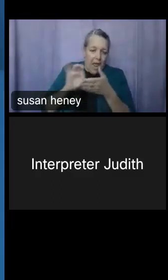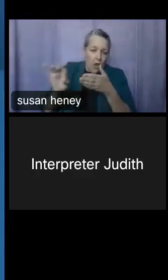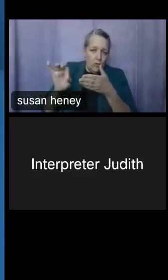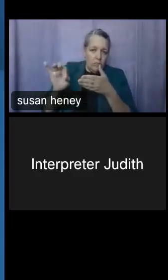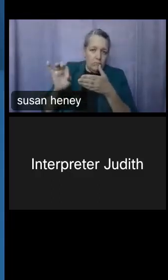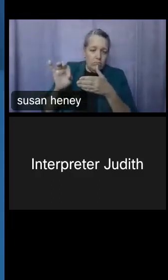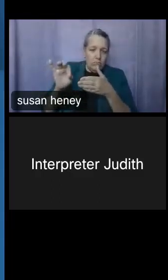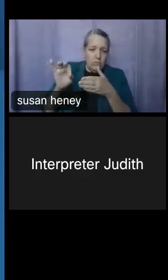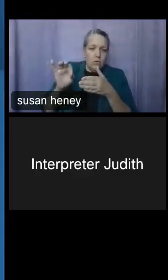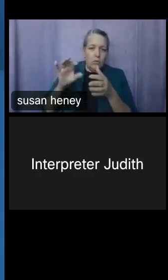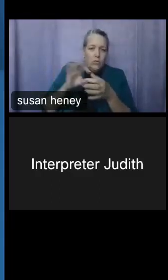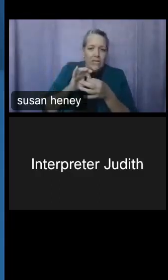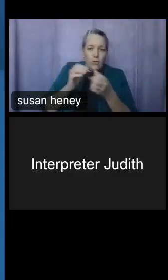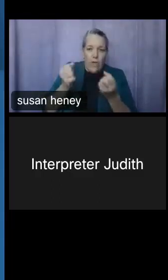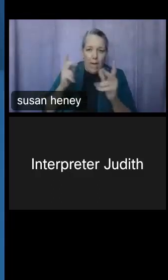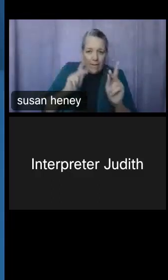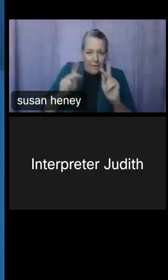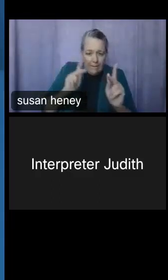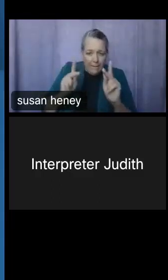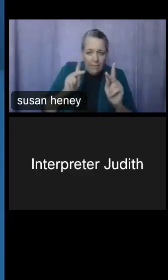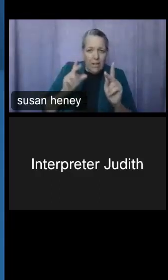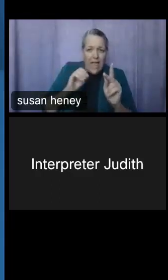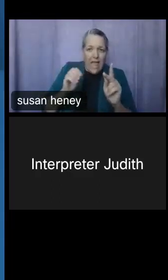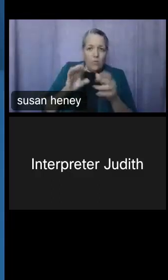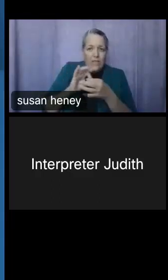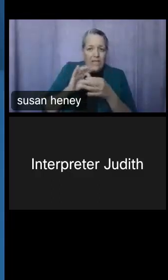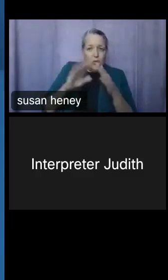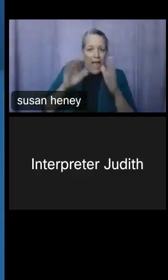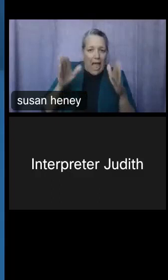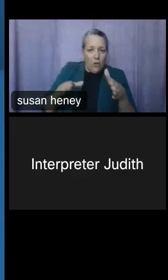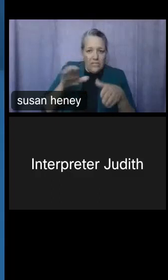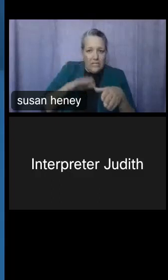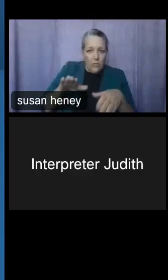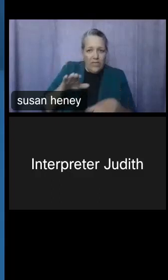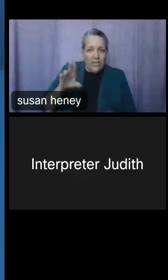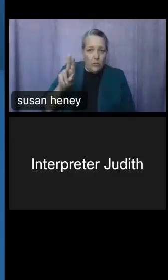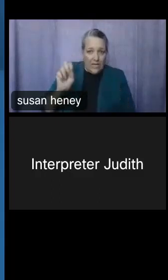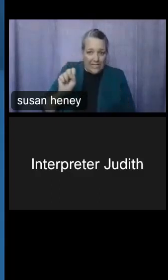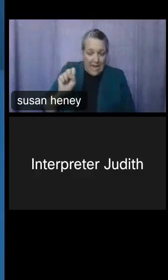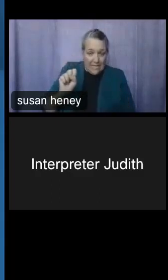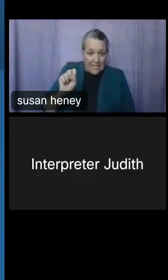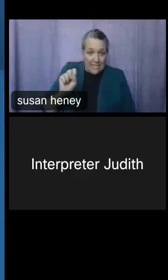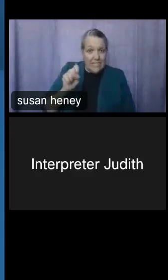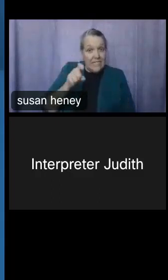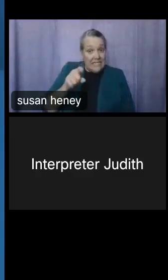every 10 years, so we have some exciting news. As of today, you can access additional census